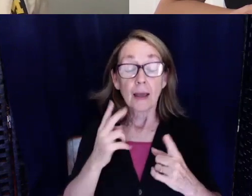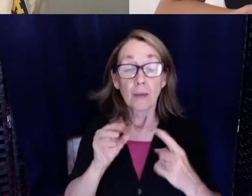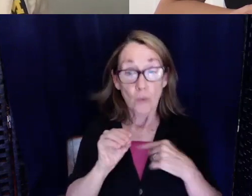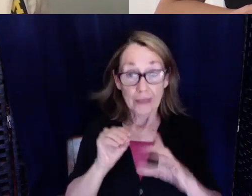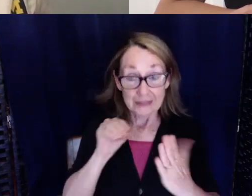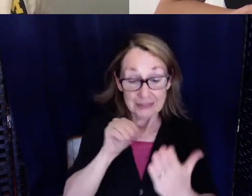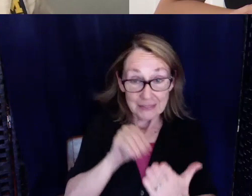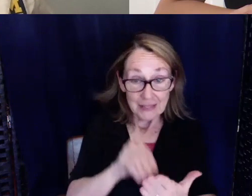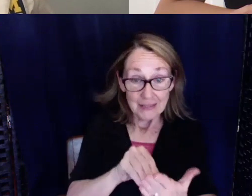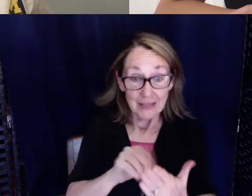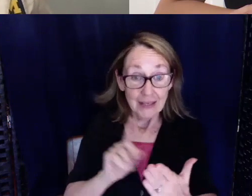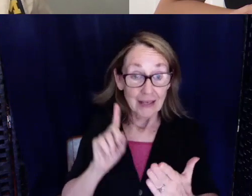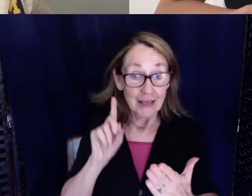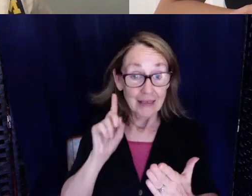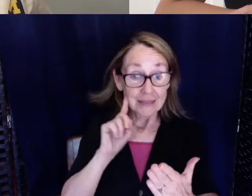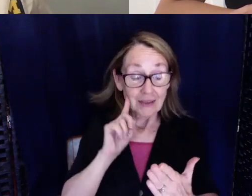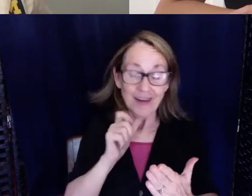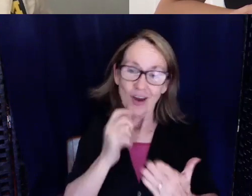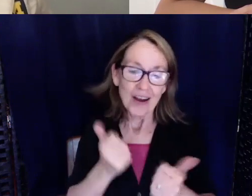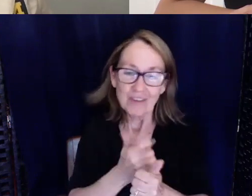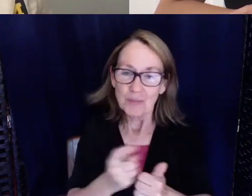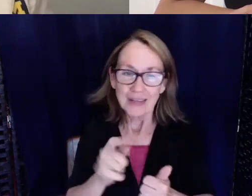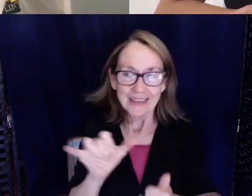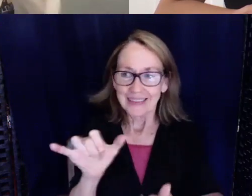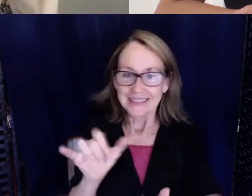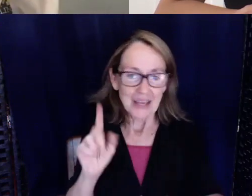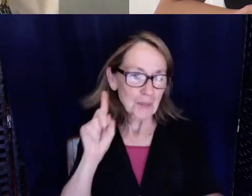not everybody has the same kind of hearing aid. Some people have a hearing aid here and